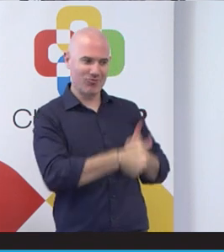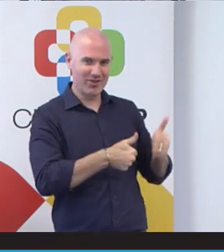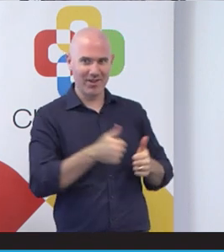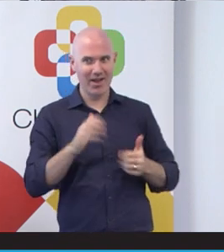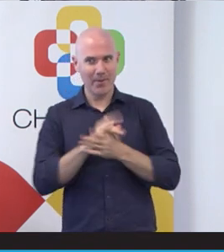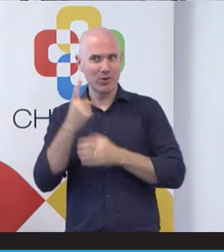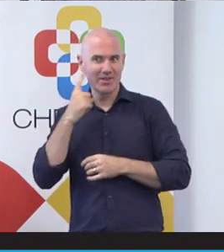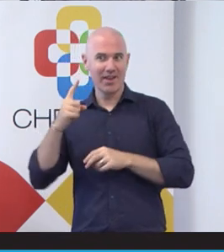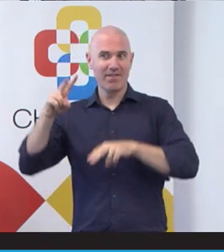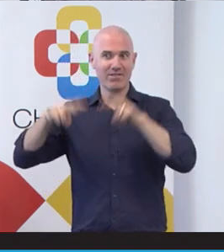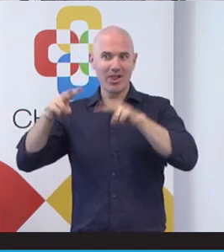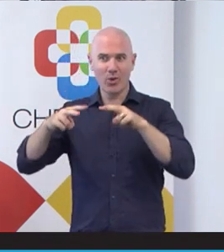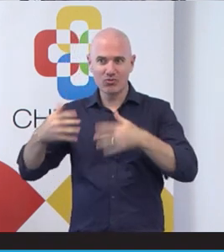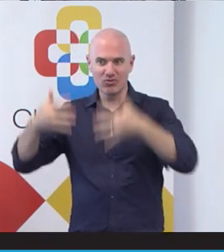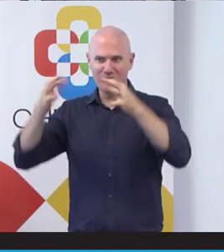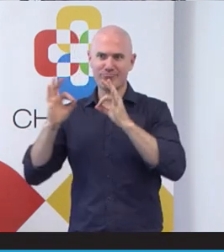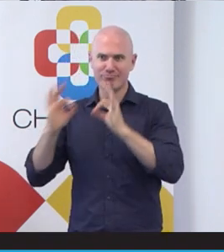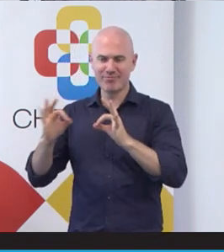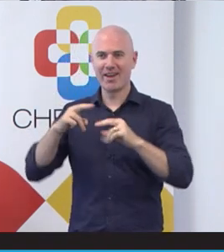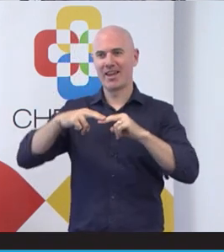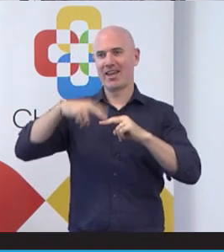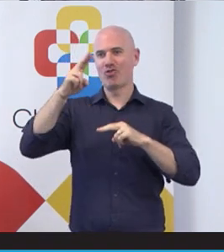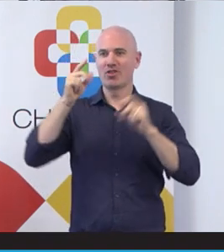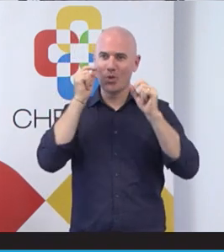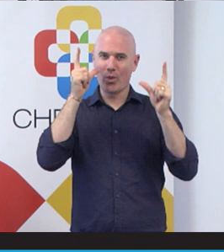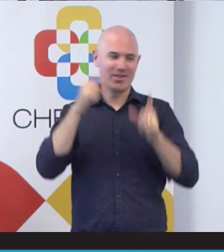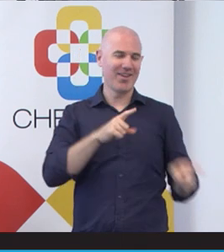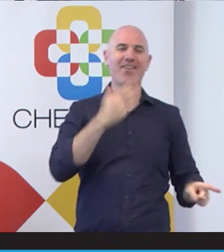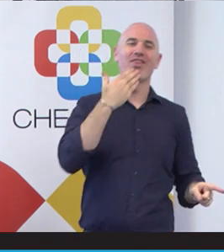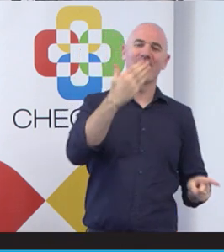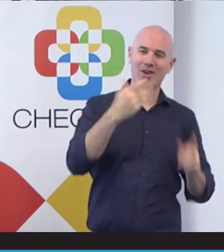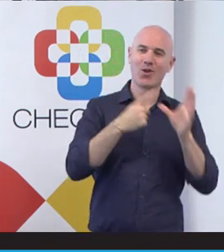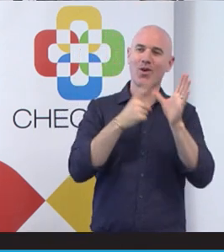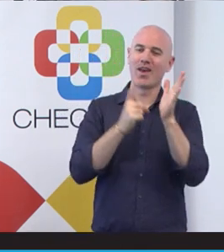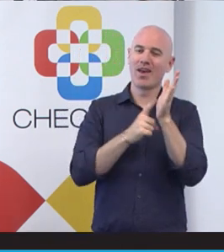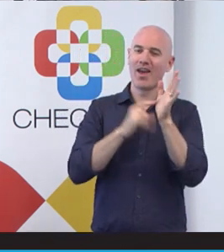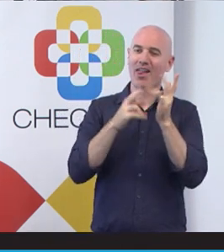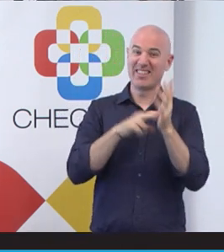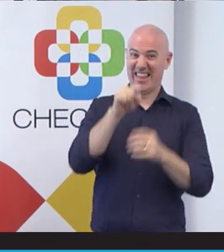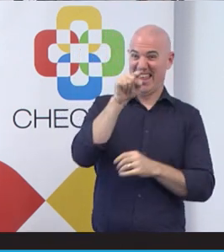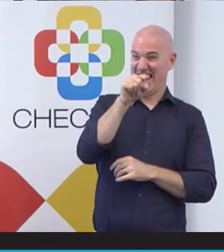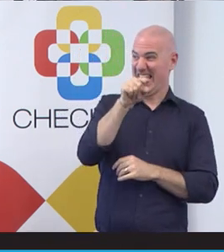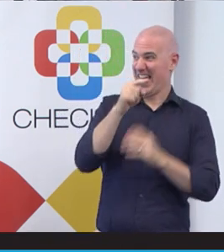Increased disability awareness and thank you, Alison. Alison was the very first project manager